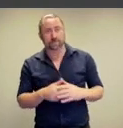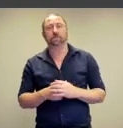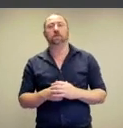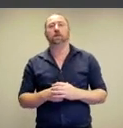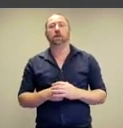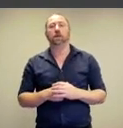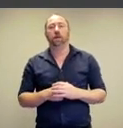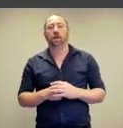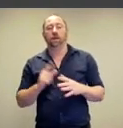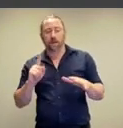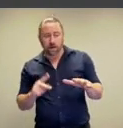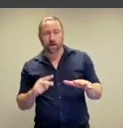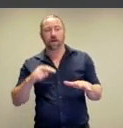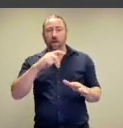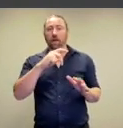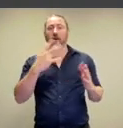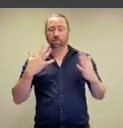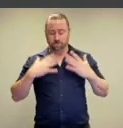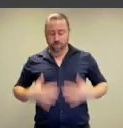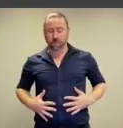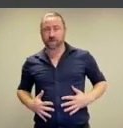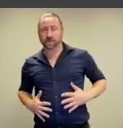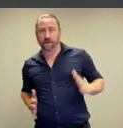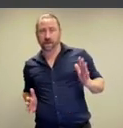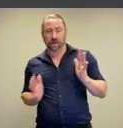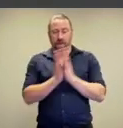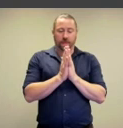photograph,